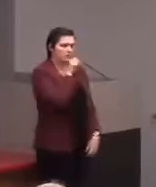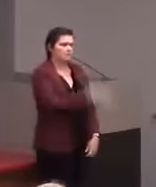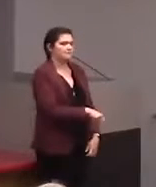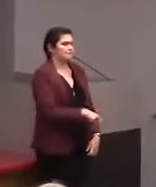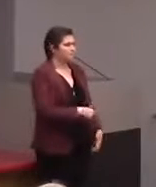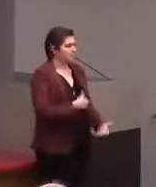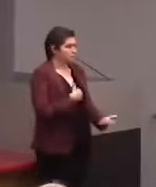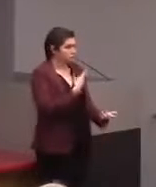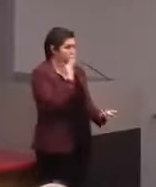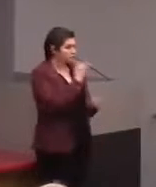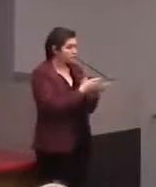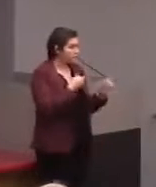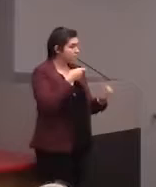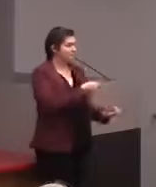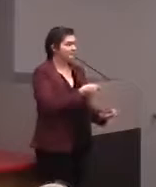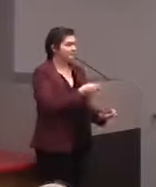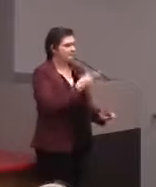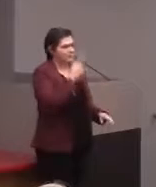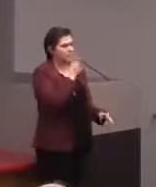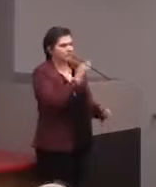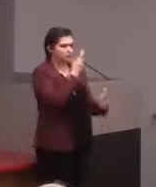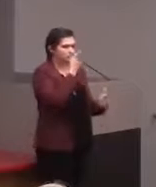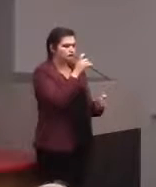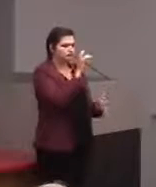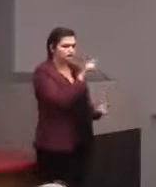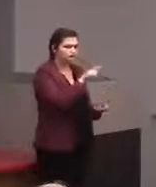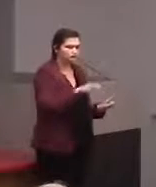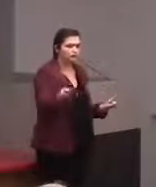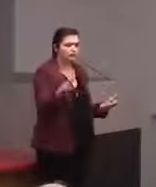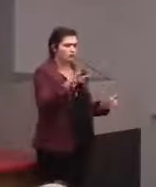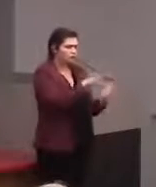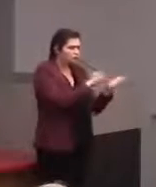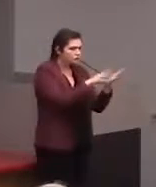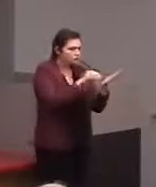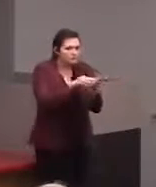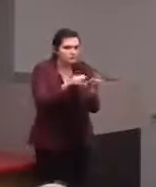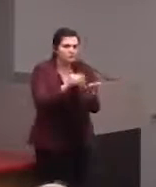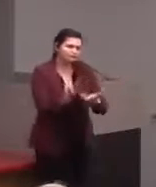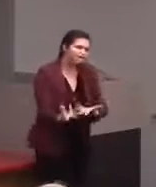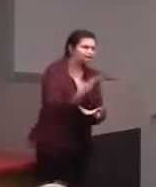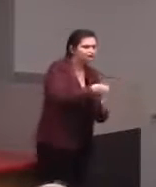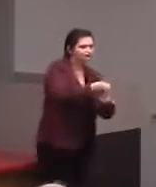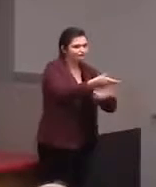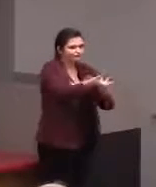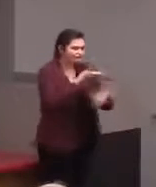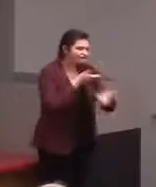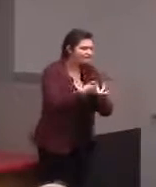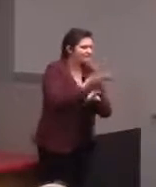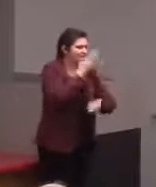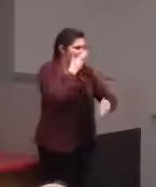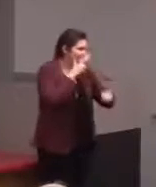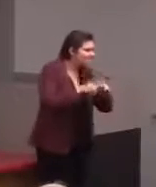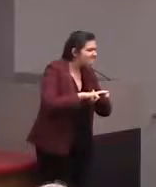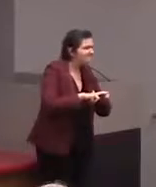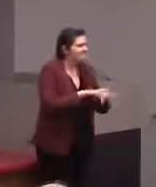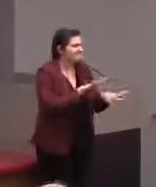and I love science museums. What's great about them is that they're such